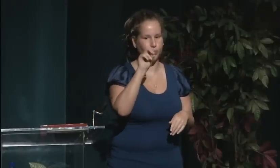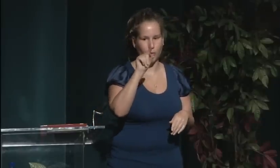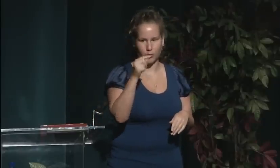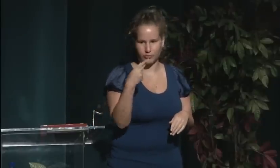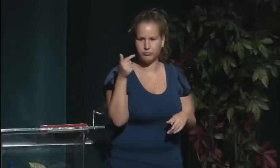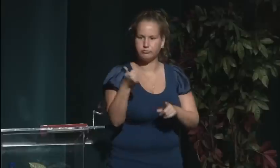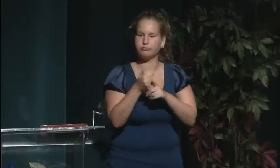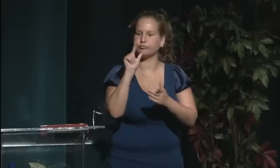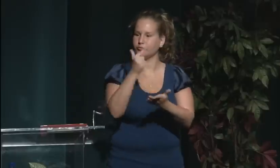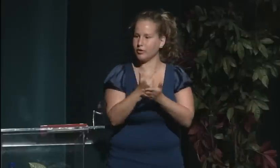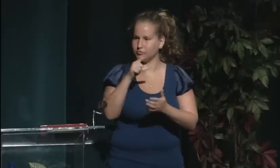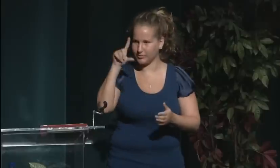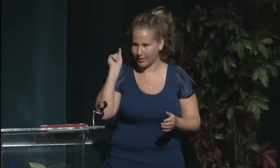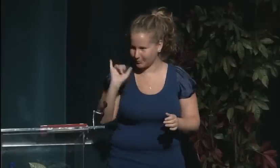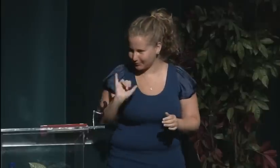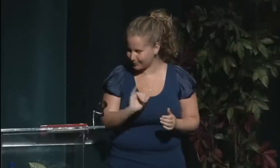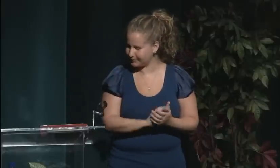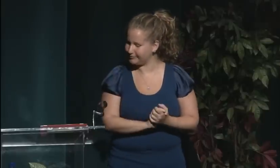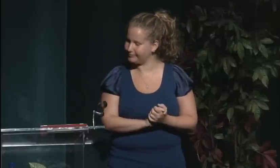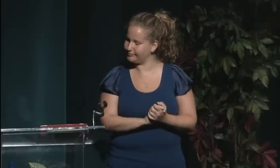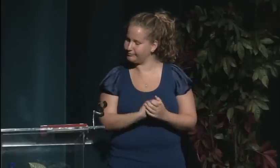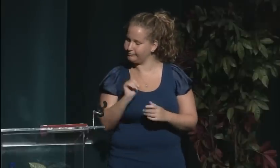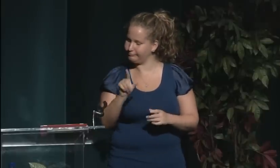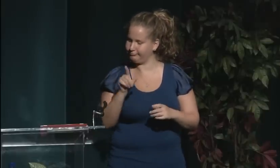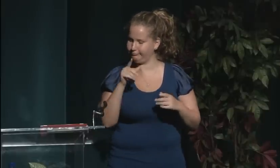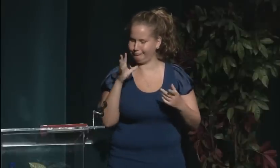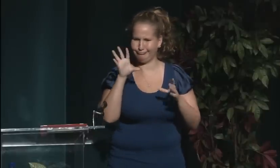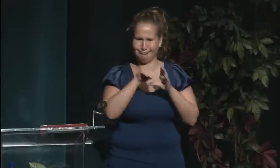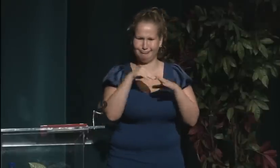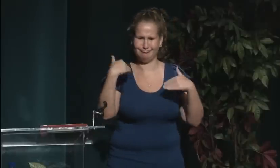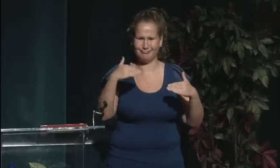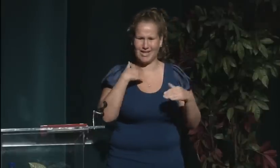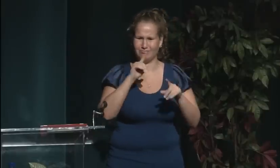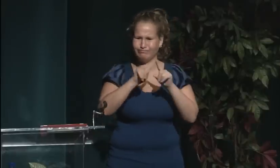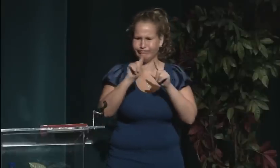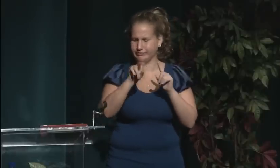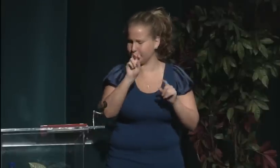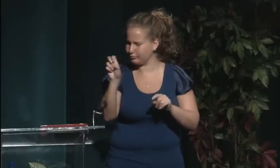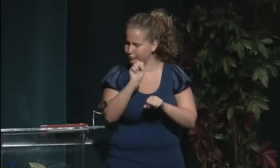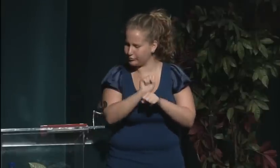I'd like to begin by introducing Dr. Jane Norman, who is, again, an alumni of Gallaudet.